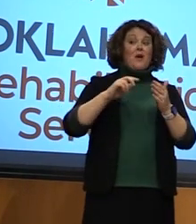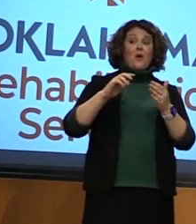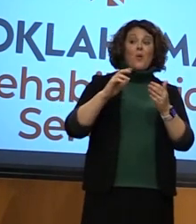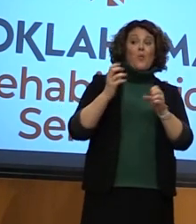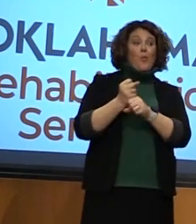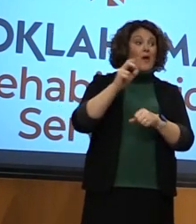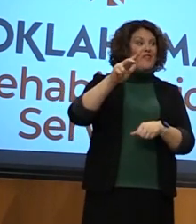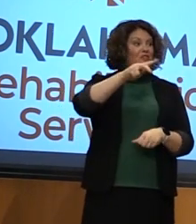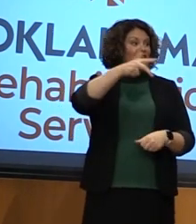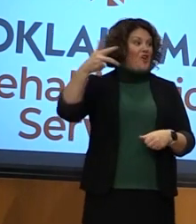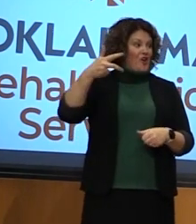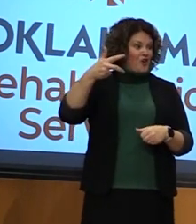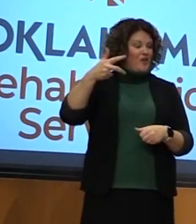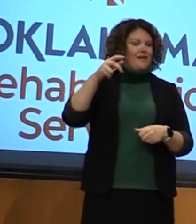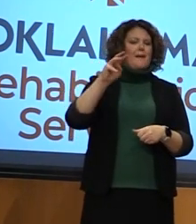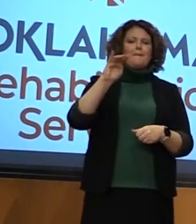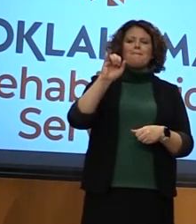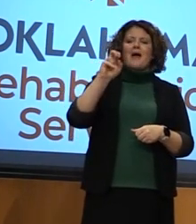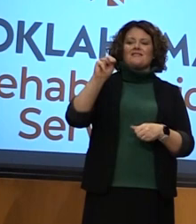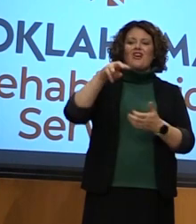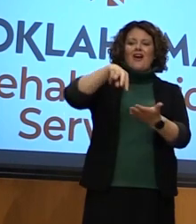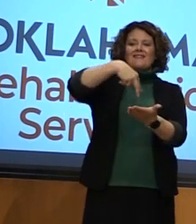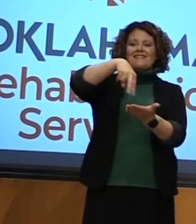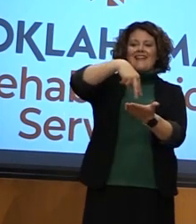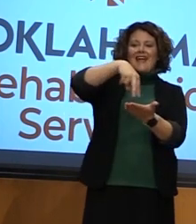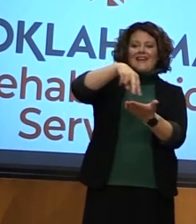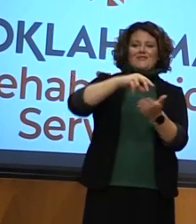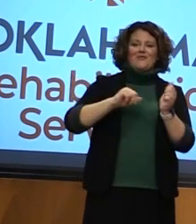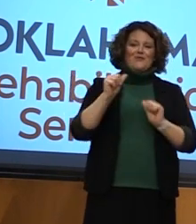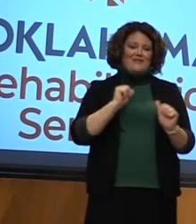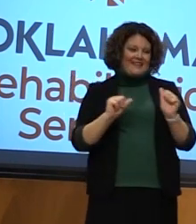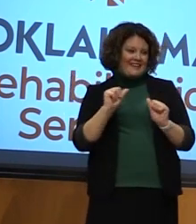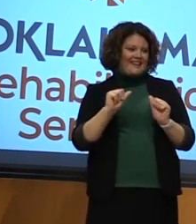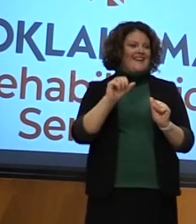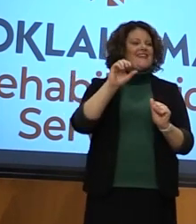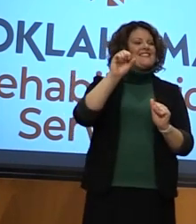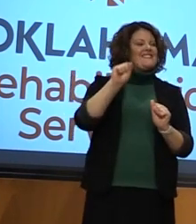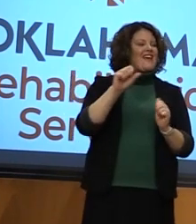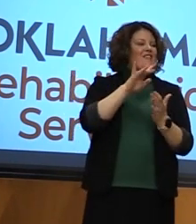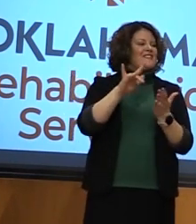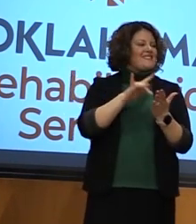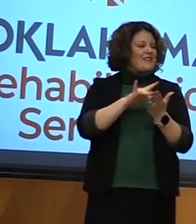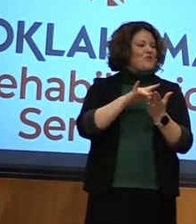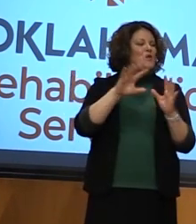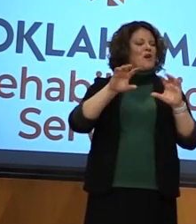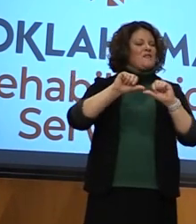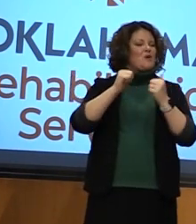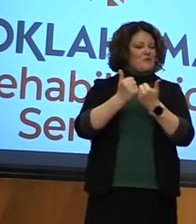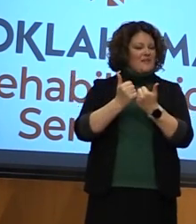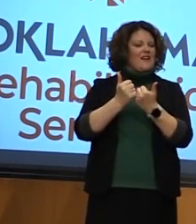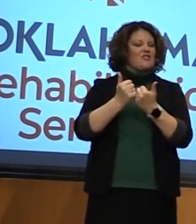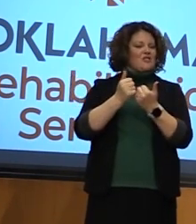in the mascot dance routine at the South Central Association of Schools for the Blind competition.